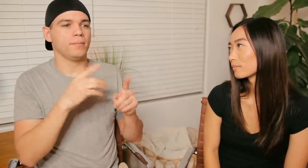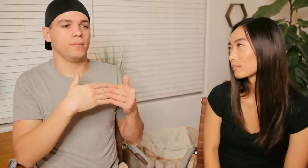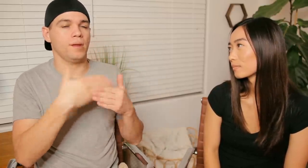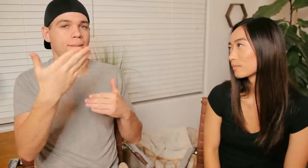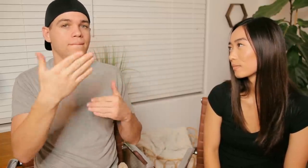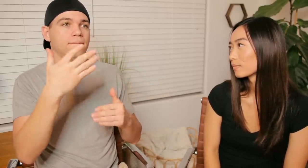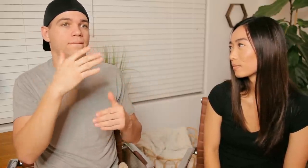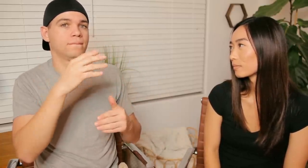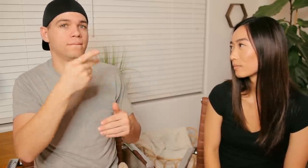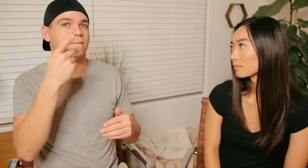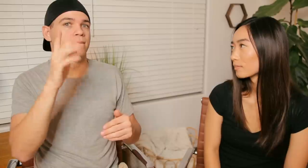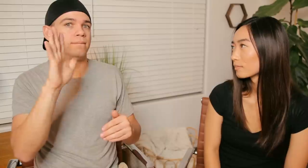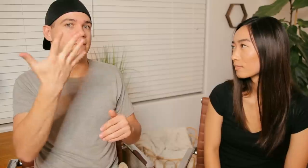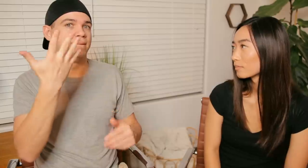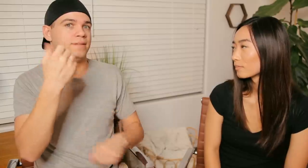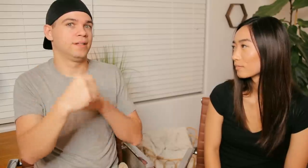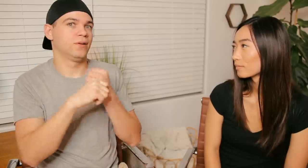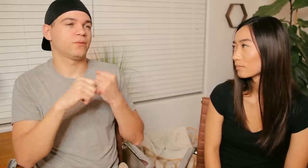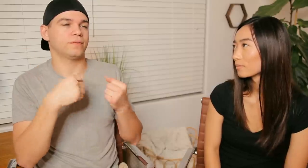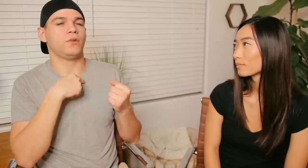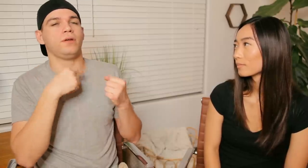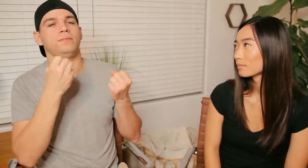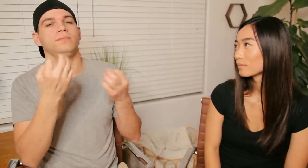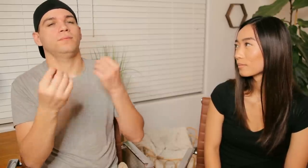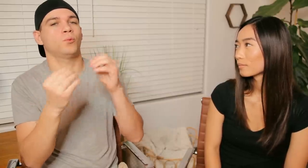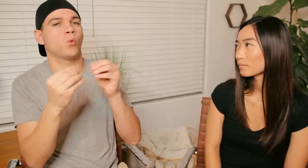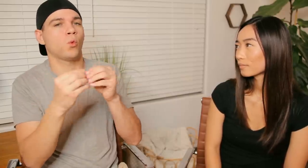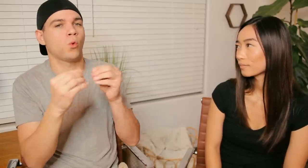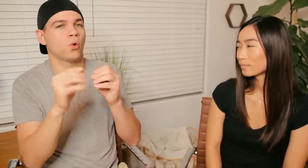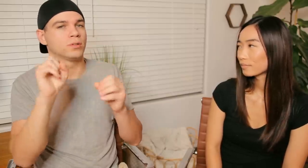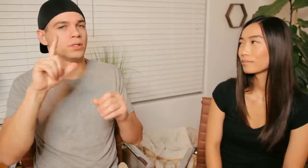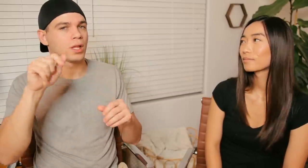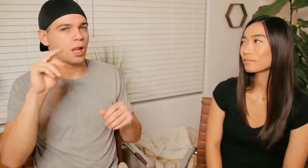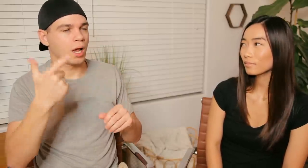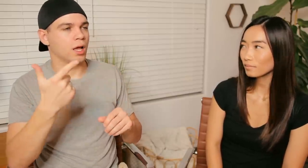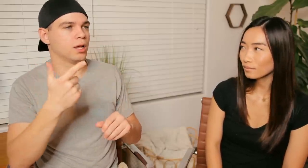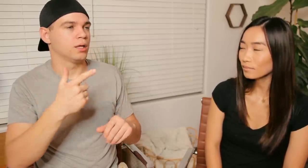but after the fifth year I started to use more slang